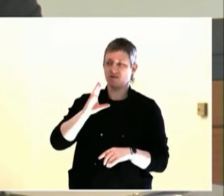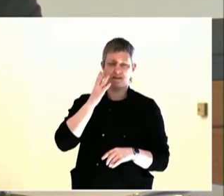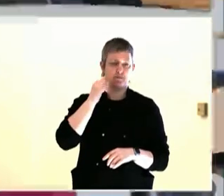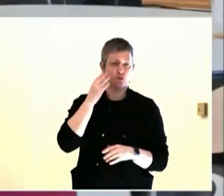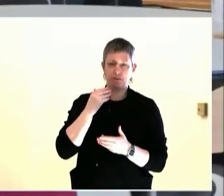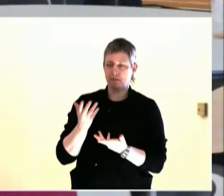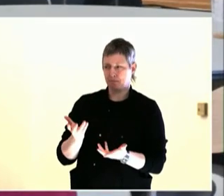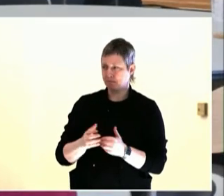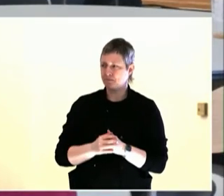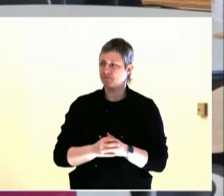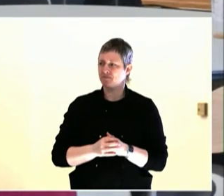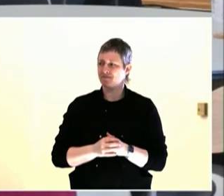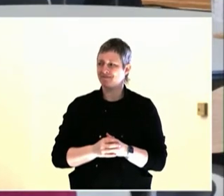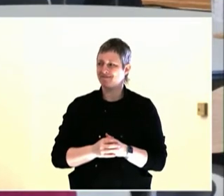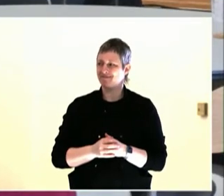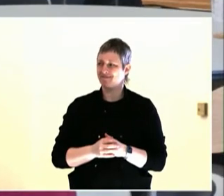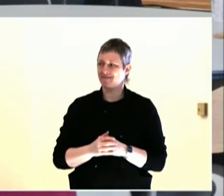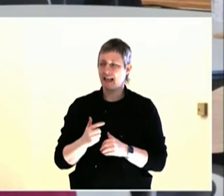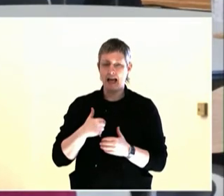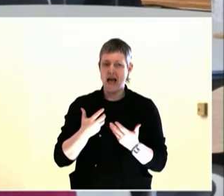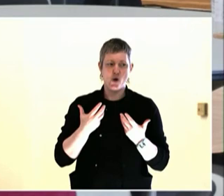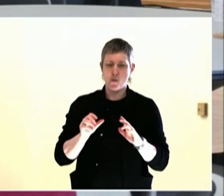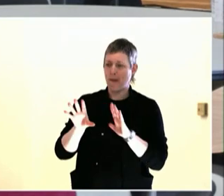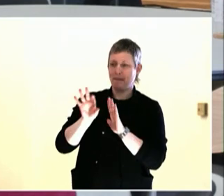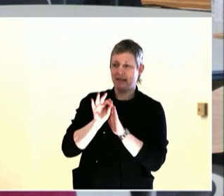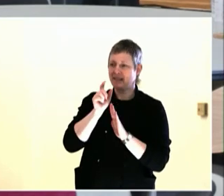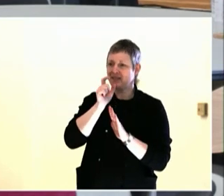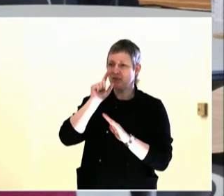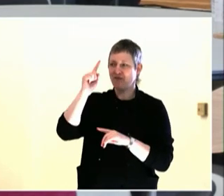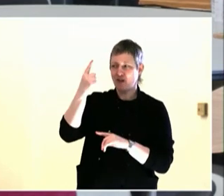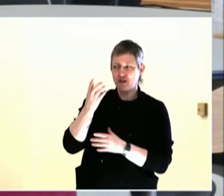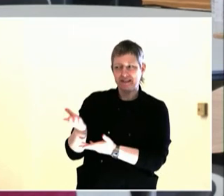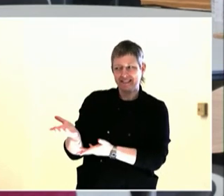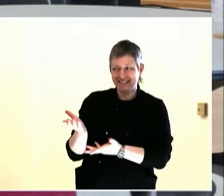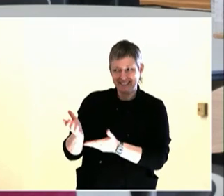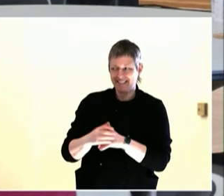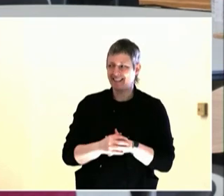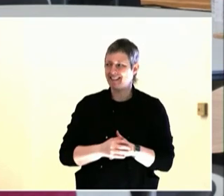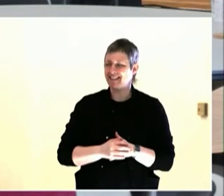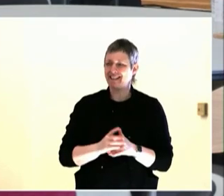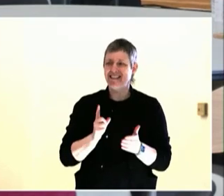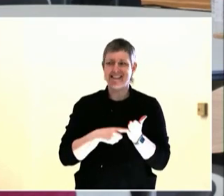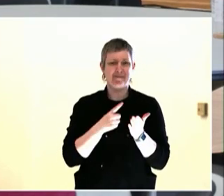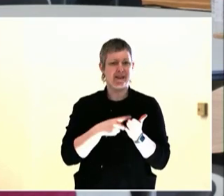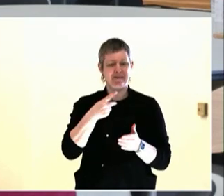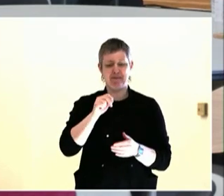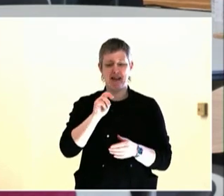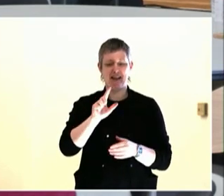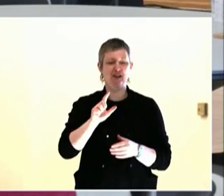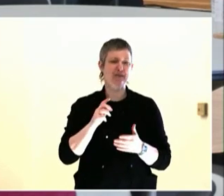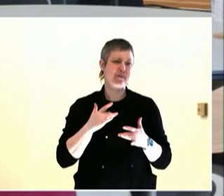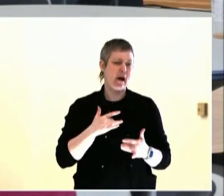years at the Latinos network, a creative writer and holds an MSA